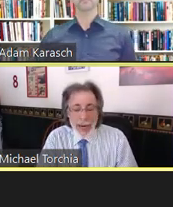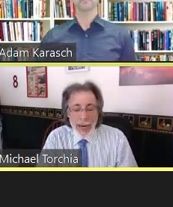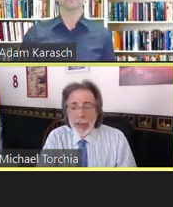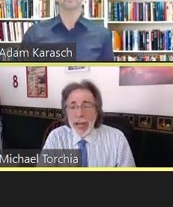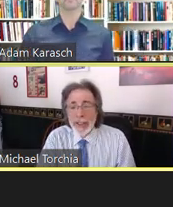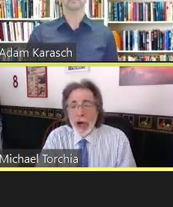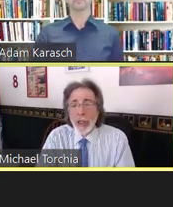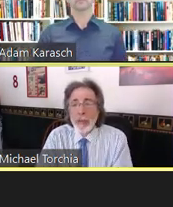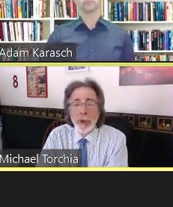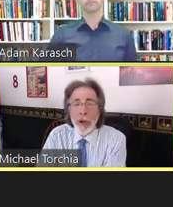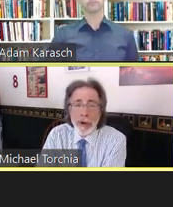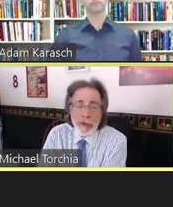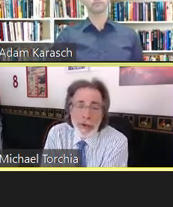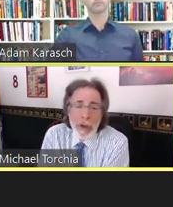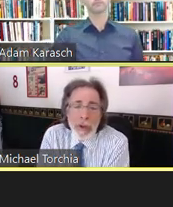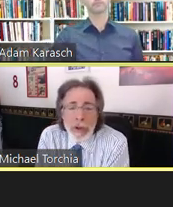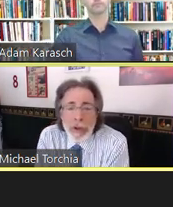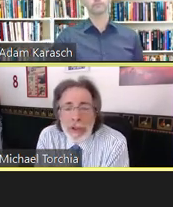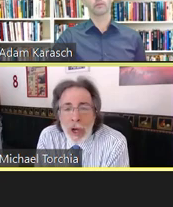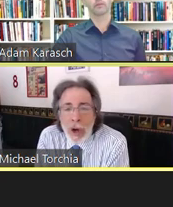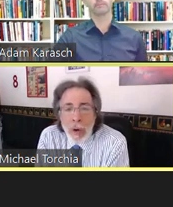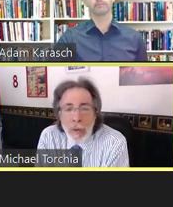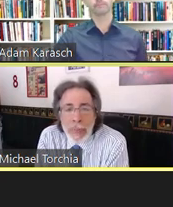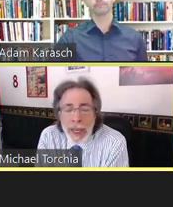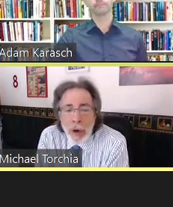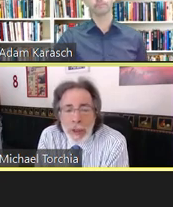apply to all employers, so it only